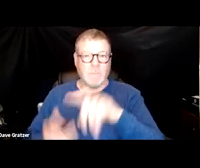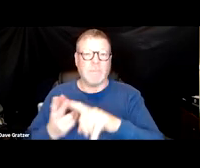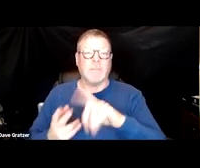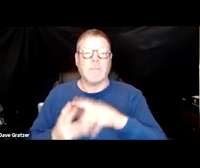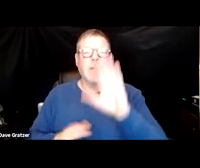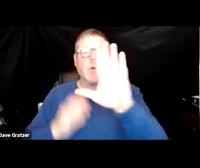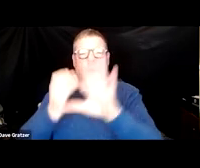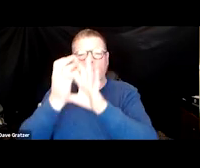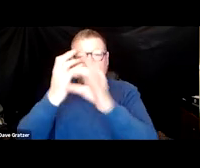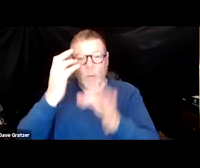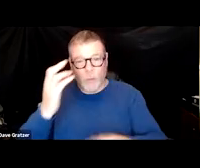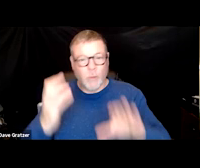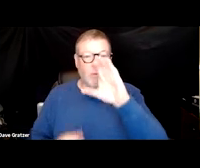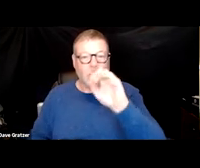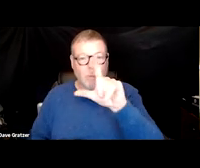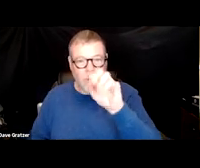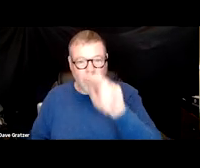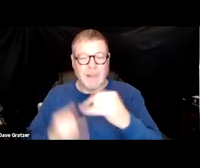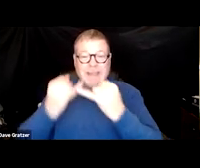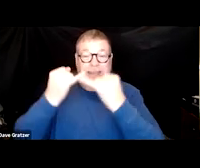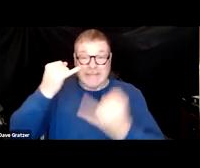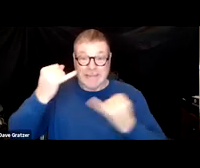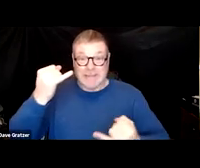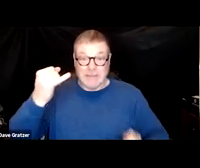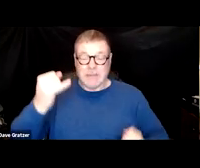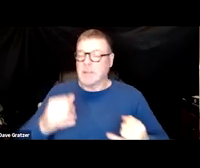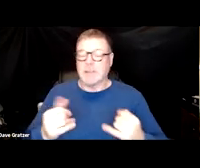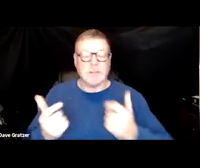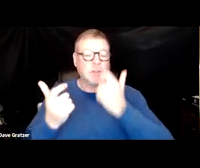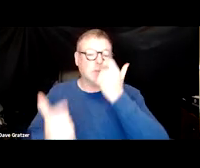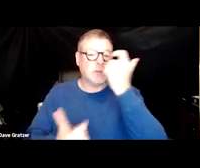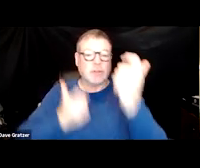our intestinal system is this giant world of bacteria.